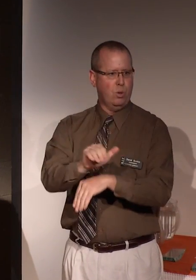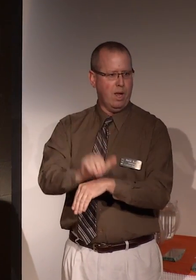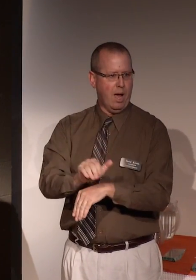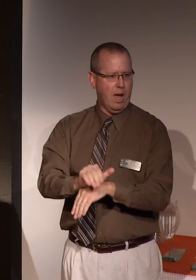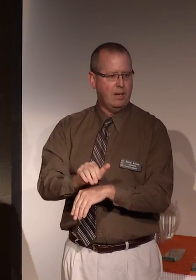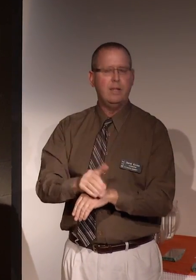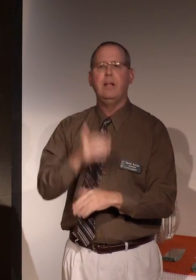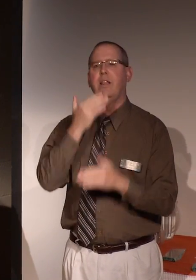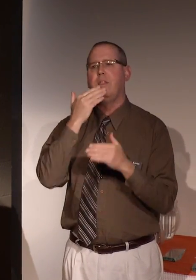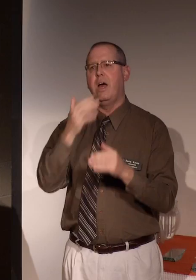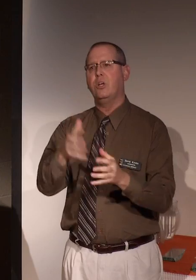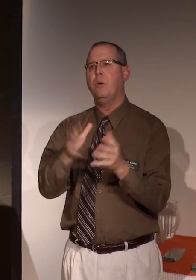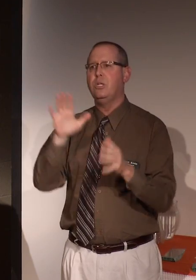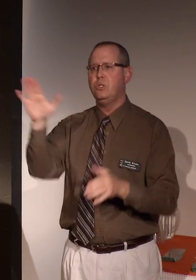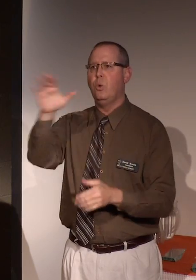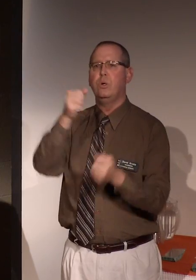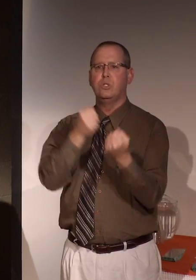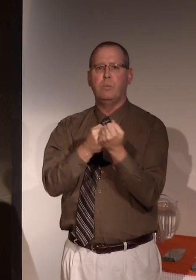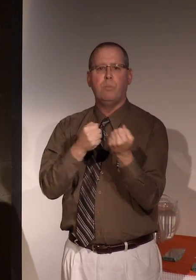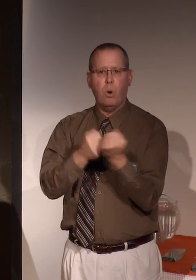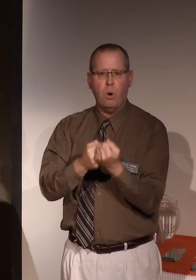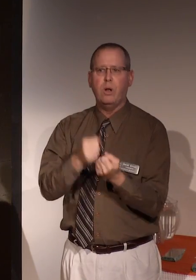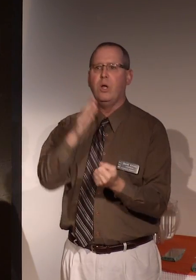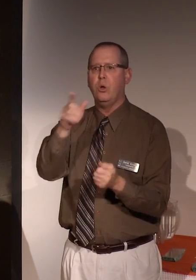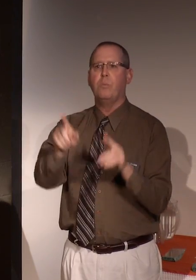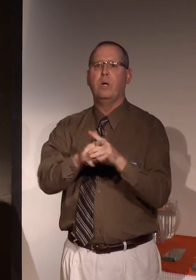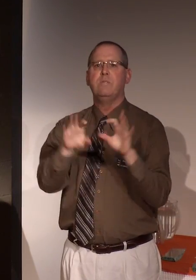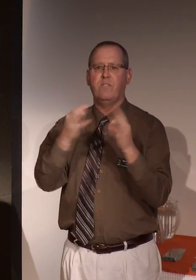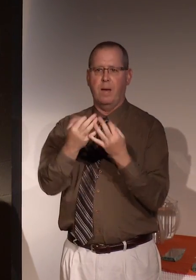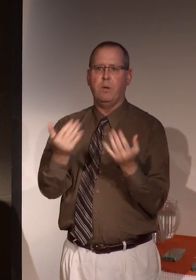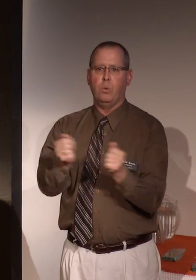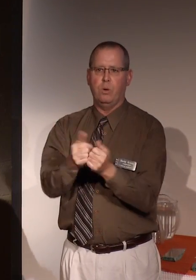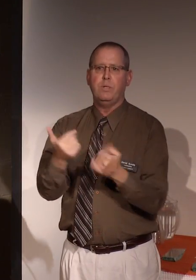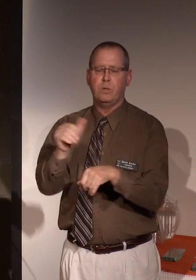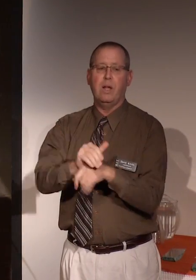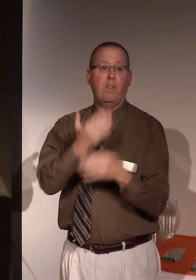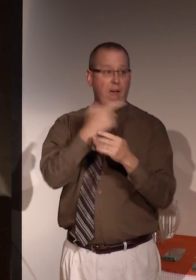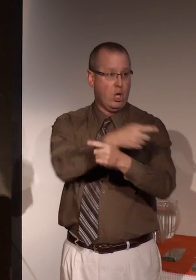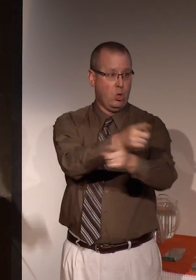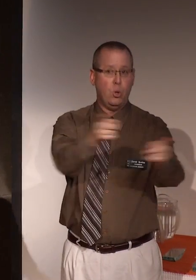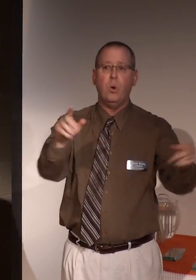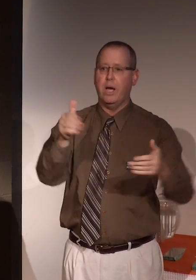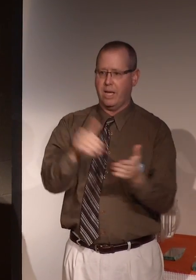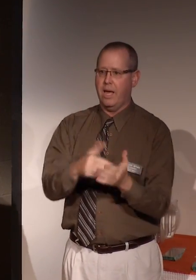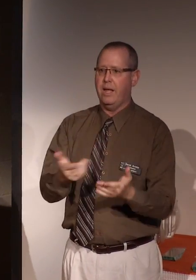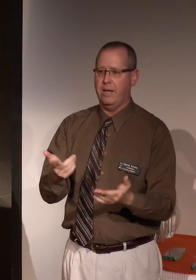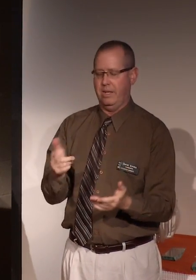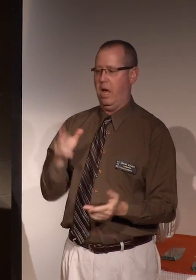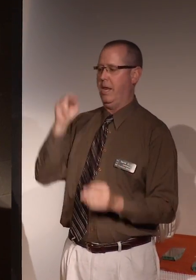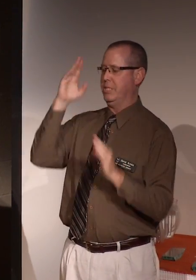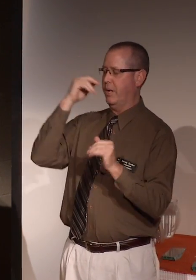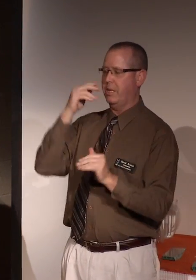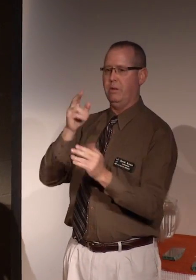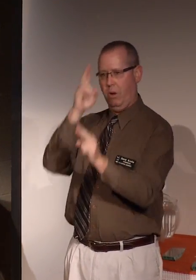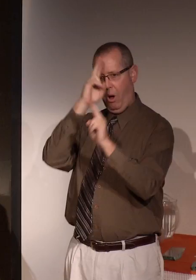Thank you very much for your support and your presence here this evening. And thank you again for this unexpected acknowledgment.